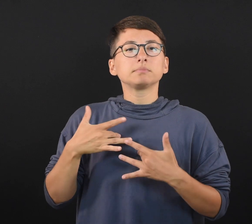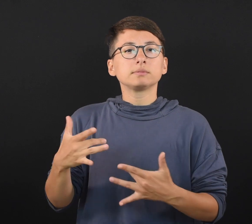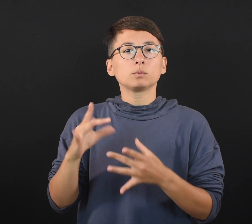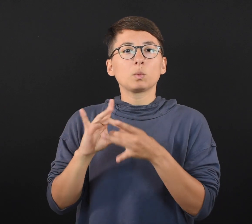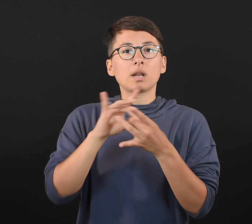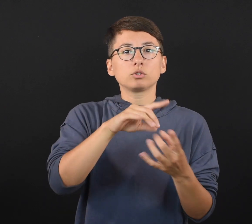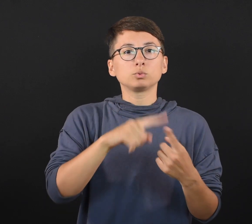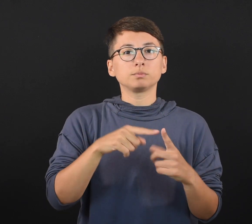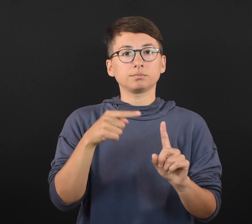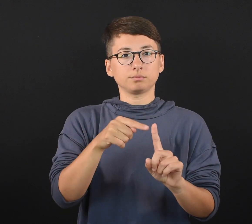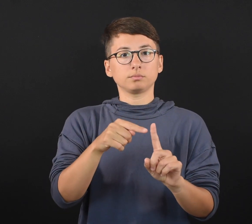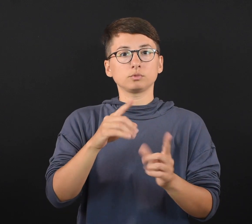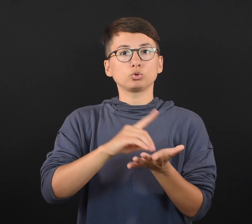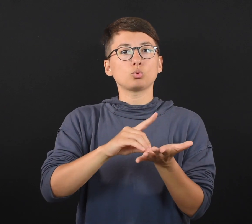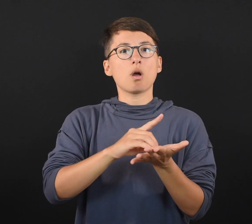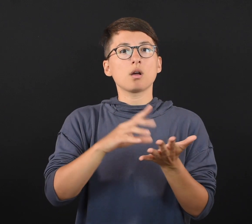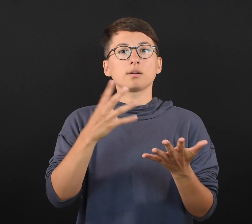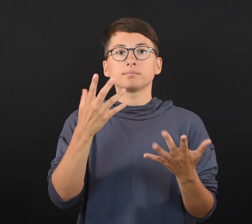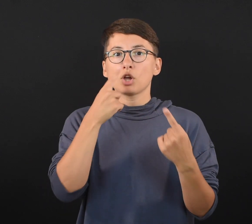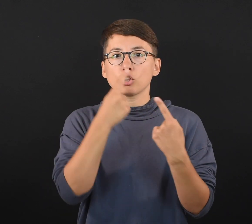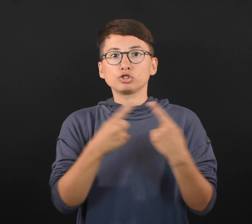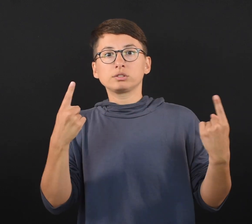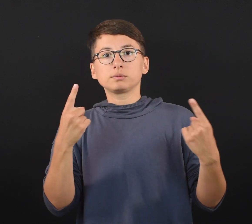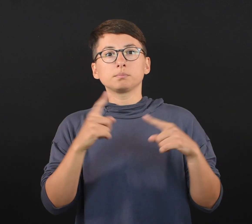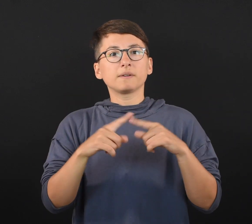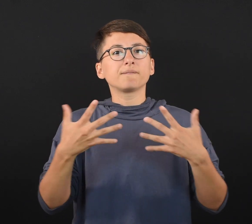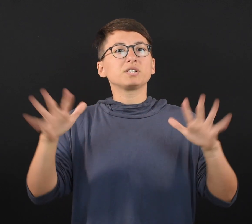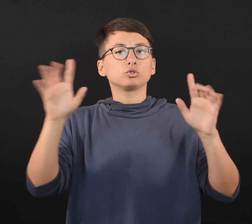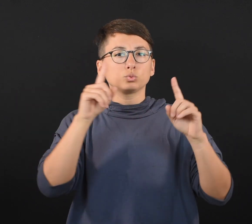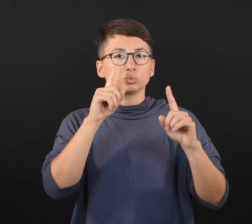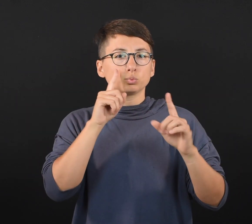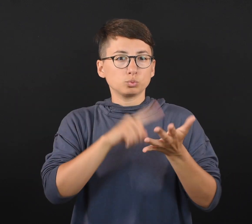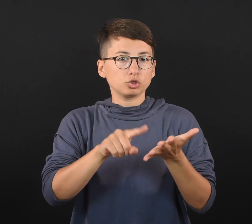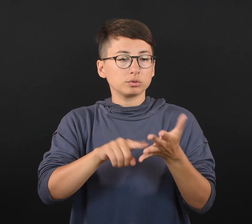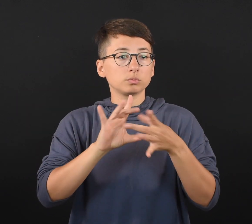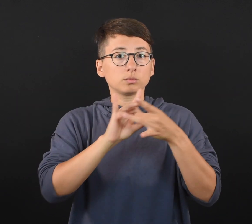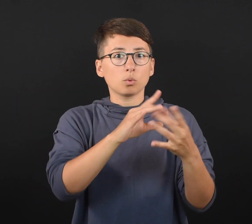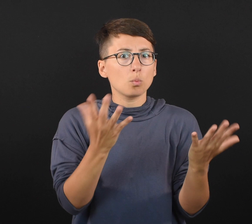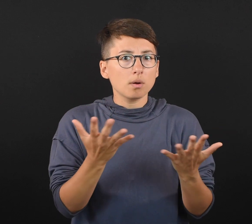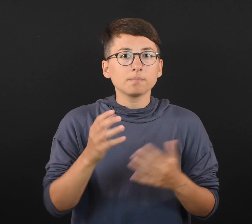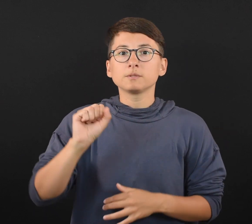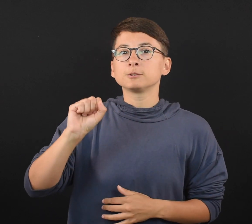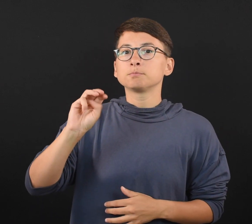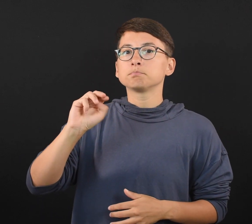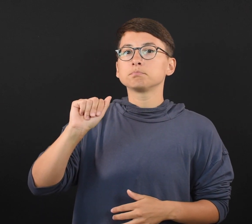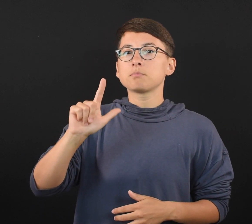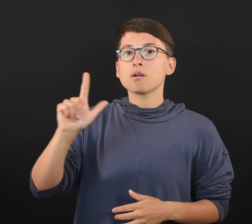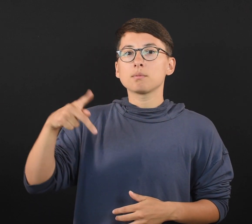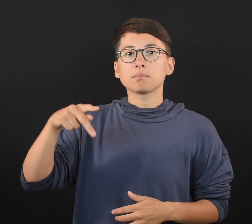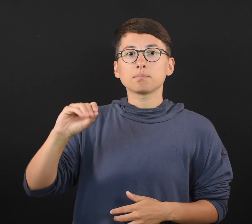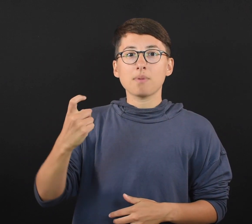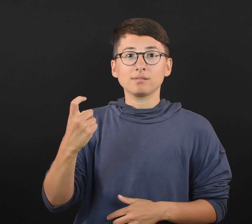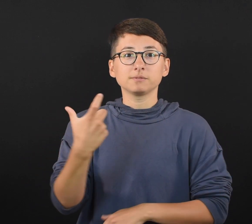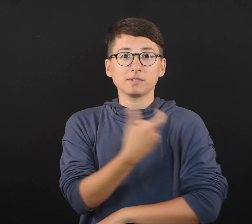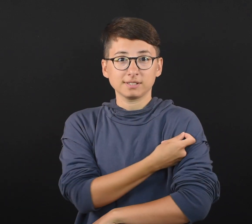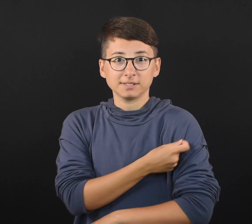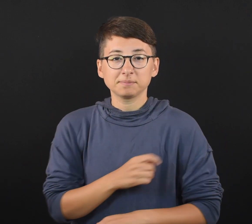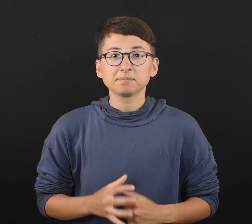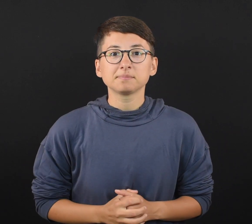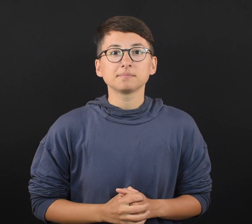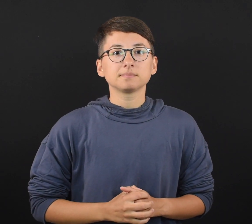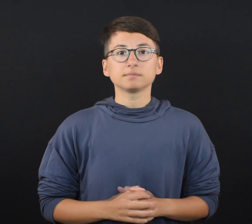related to a drug allergy, but it has been researched in relation to the smallpox vaccine.